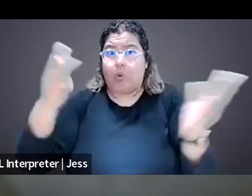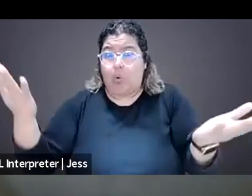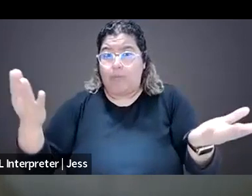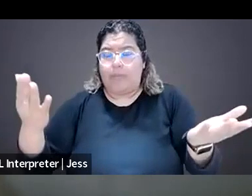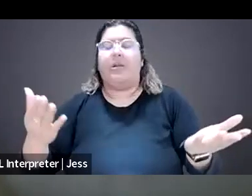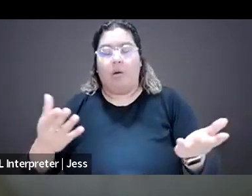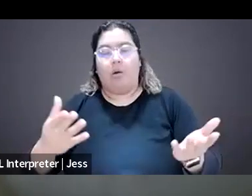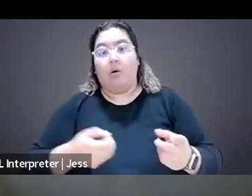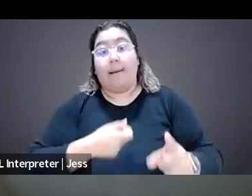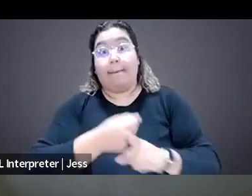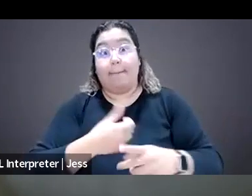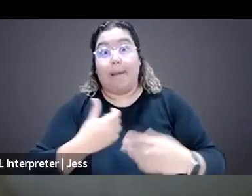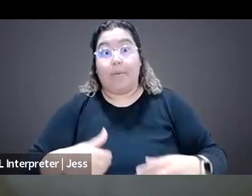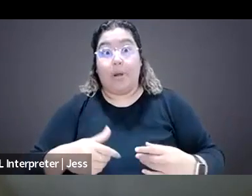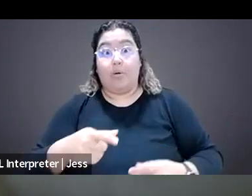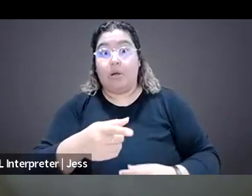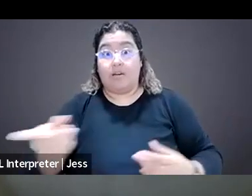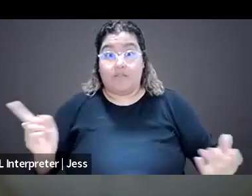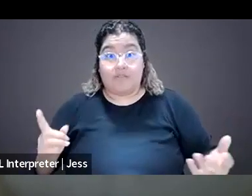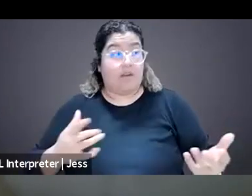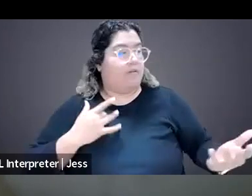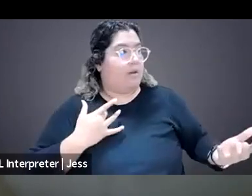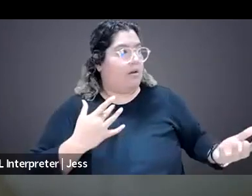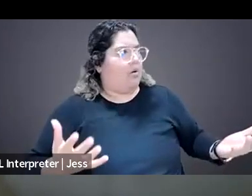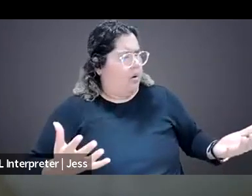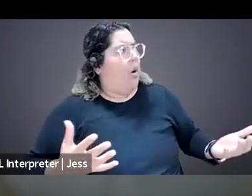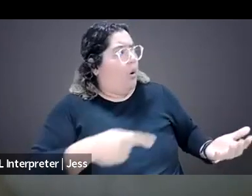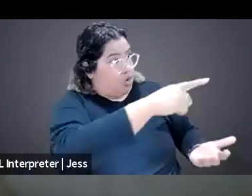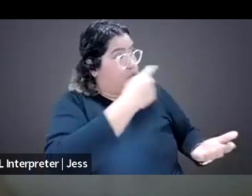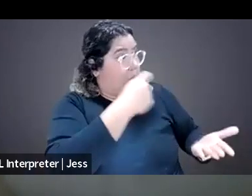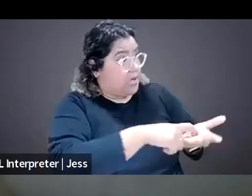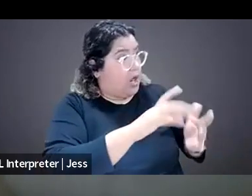online abuse as an actual threat and a problem, they will be more likely to talk